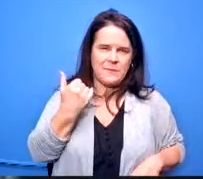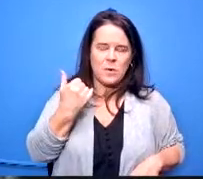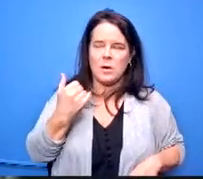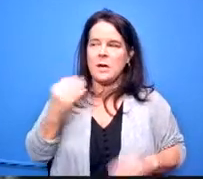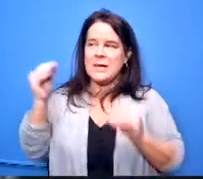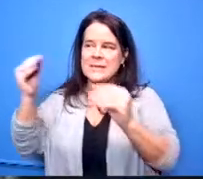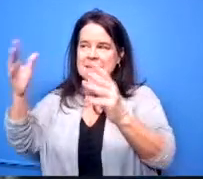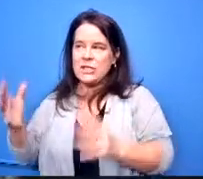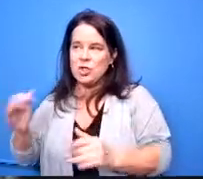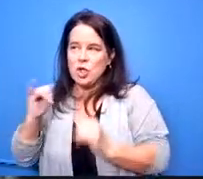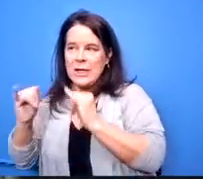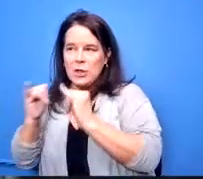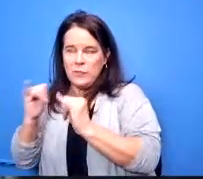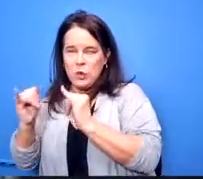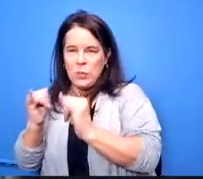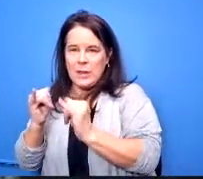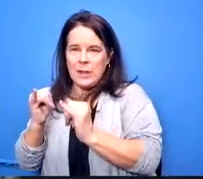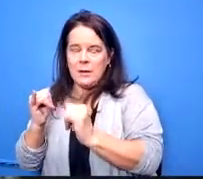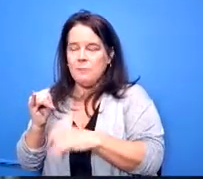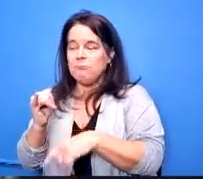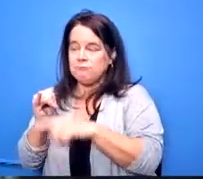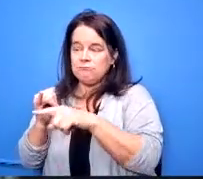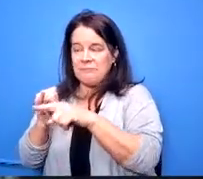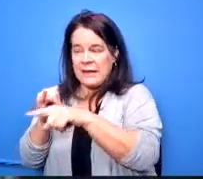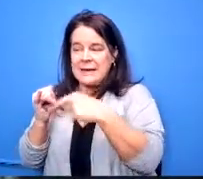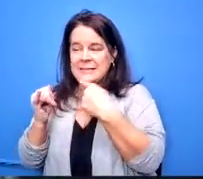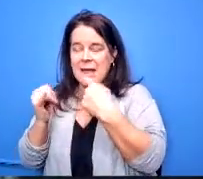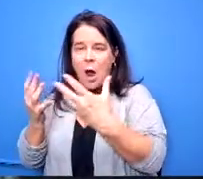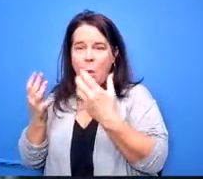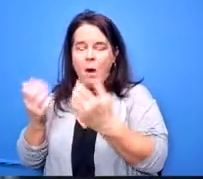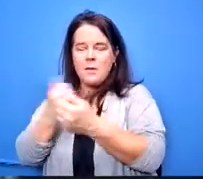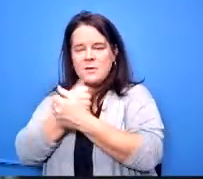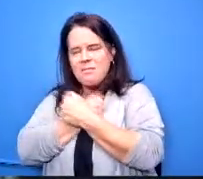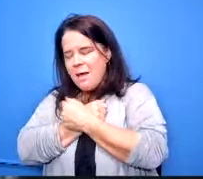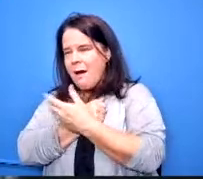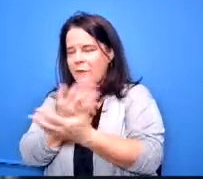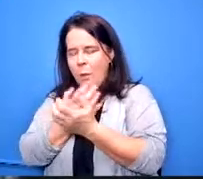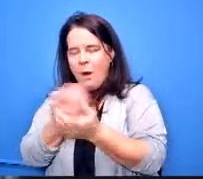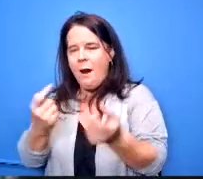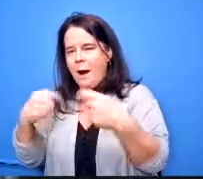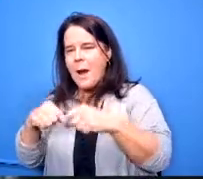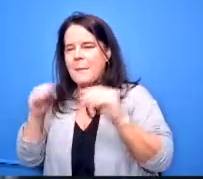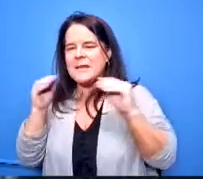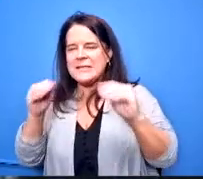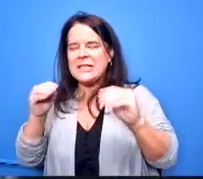you know hey i want i'd love to be able to come in and teach a um african-am african-american